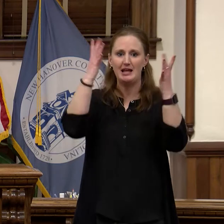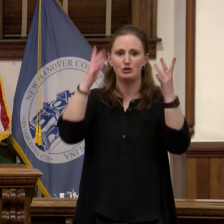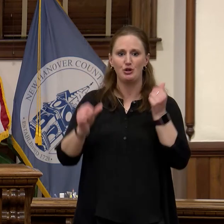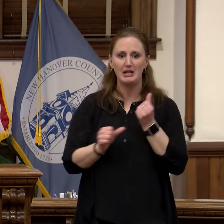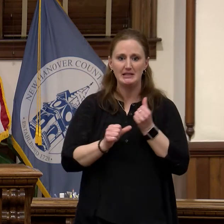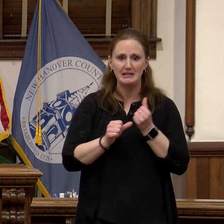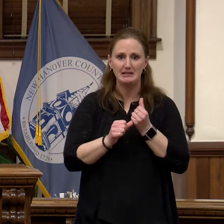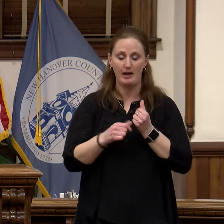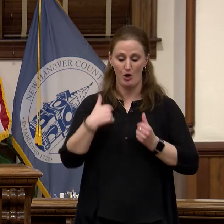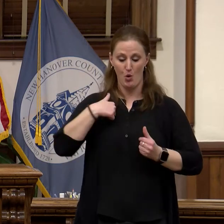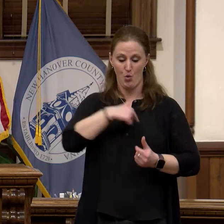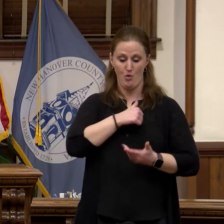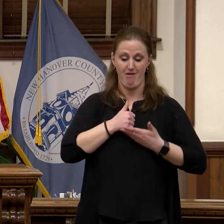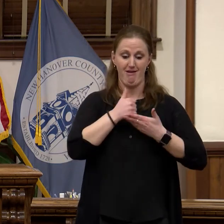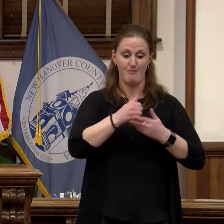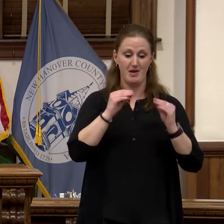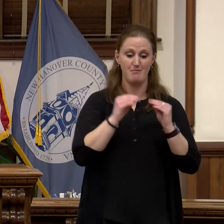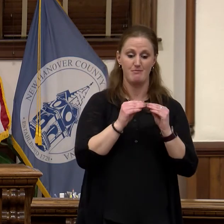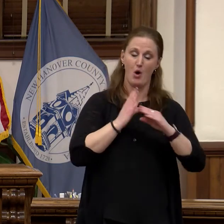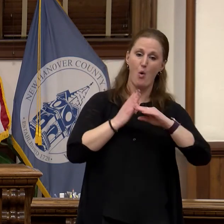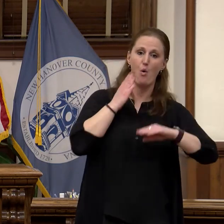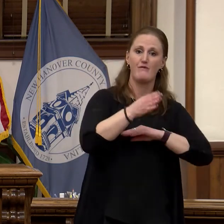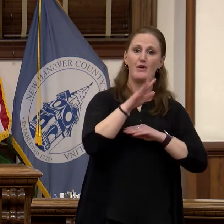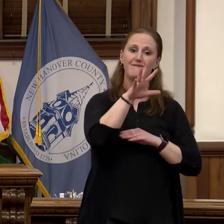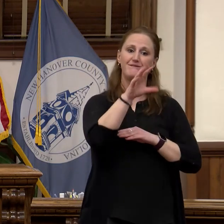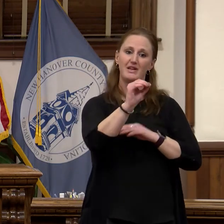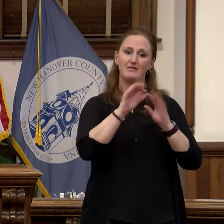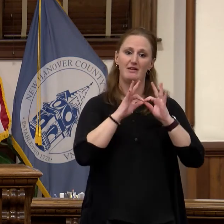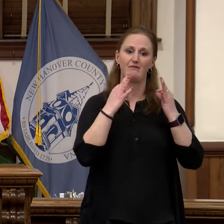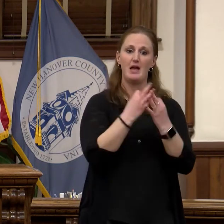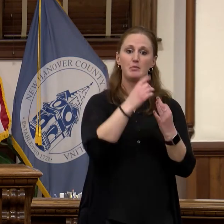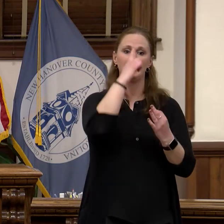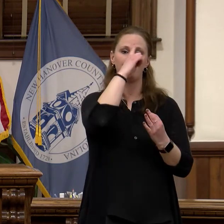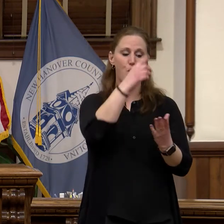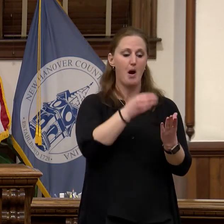than 50 families to the state and FEMA process for buyouts, elevations and